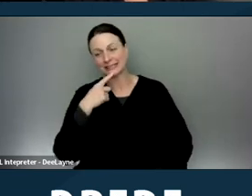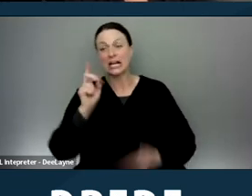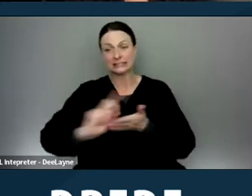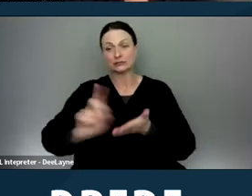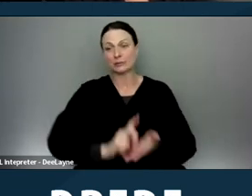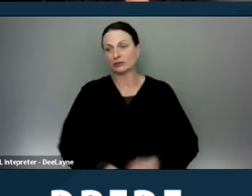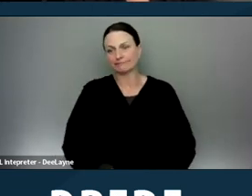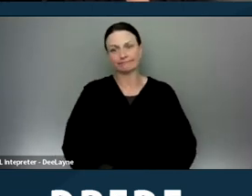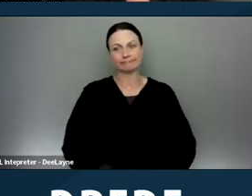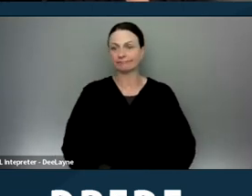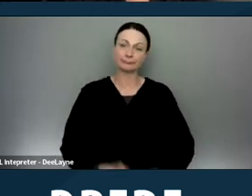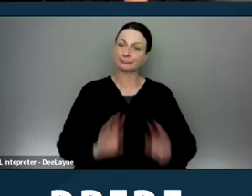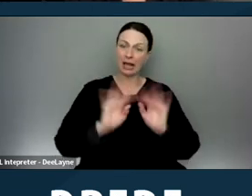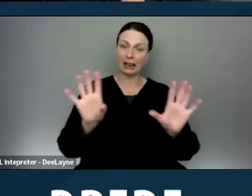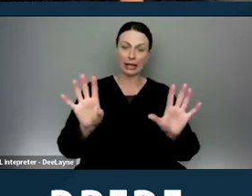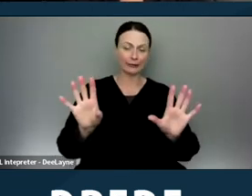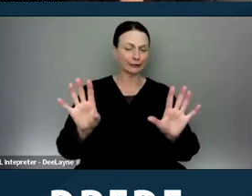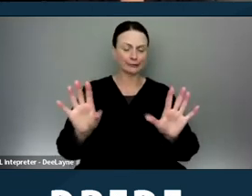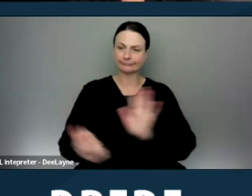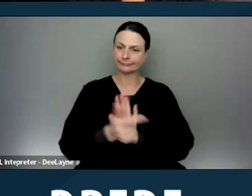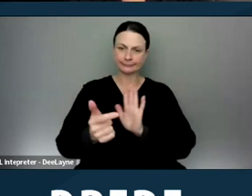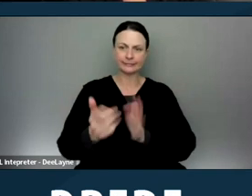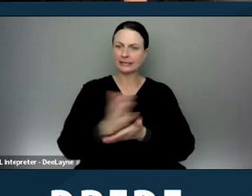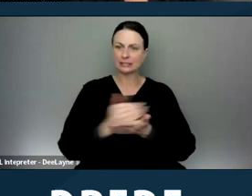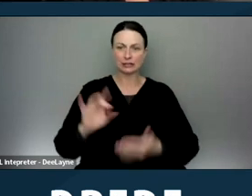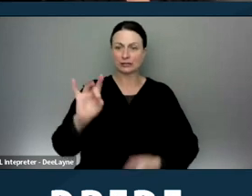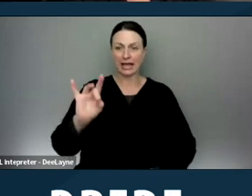That's a clear express ban on Section Eight tenants.